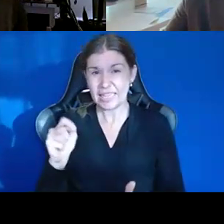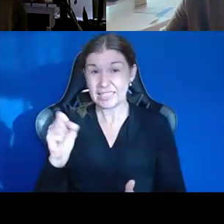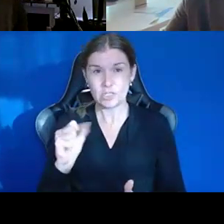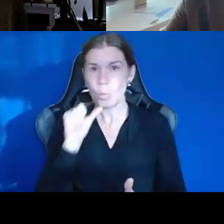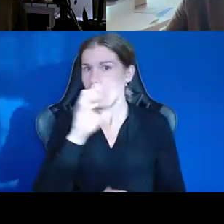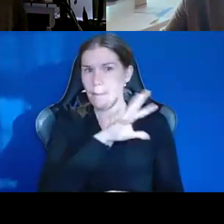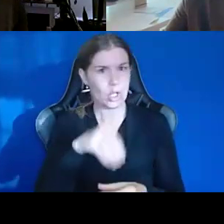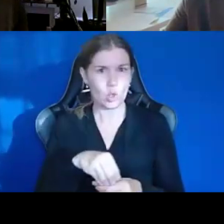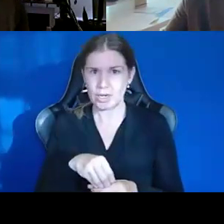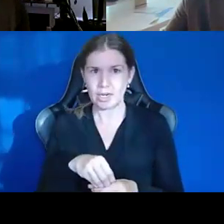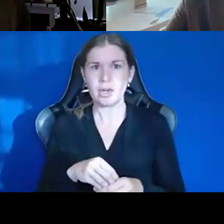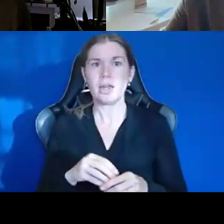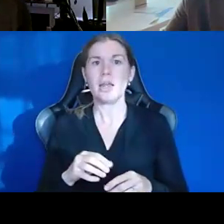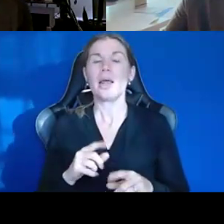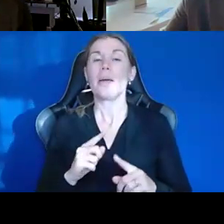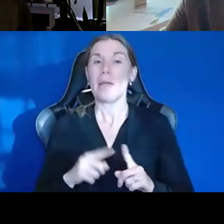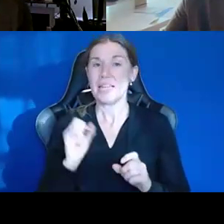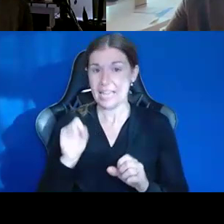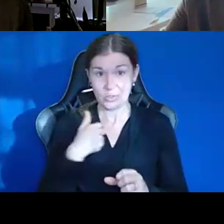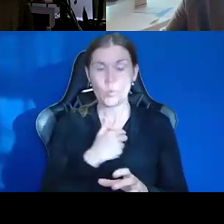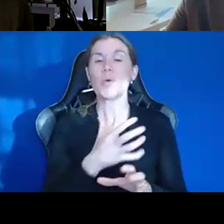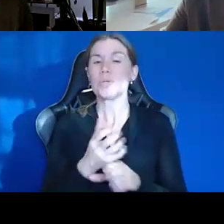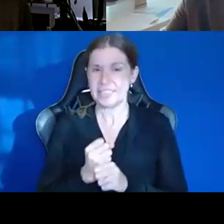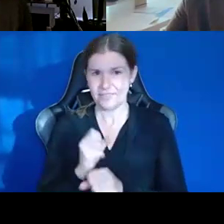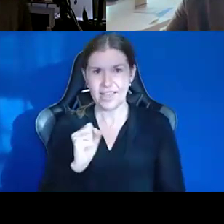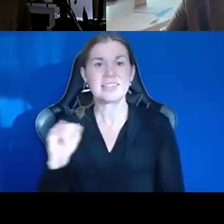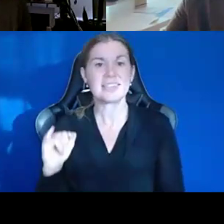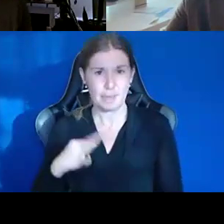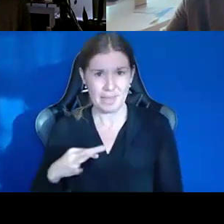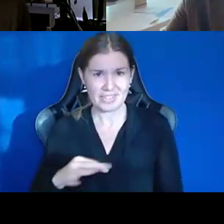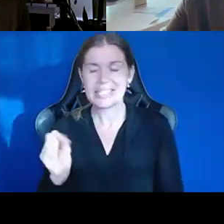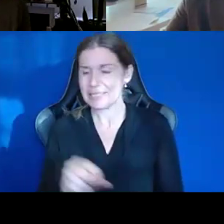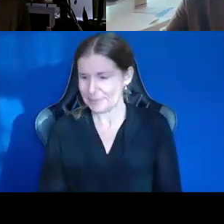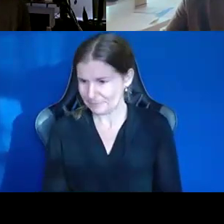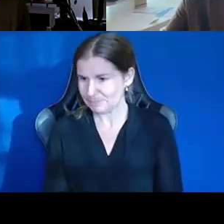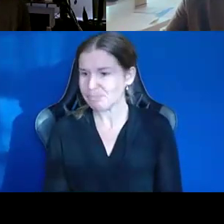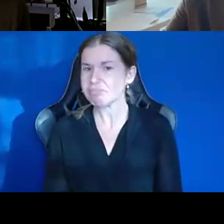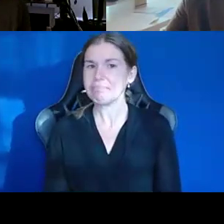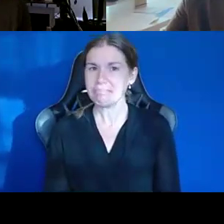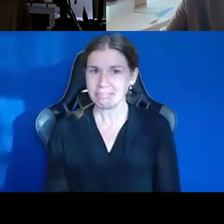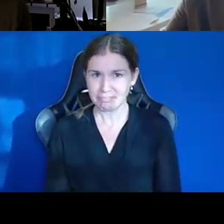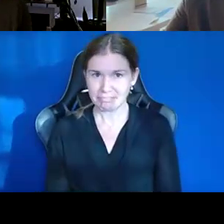But yes, we do receive SSI benefits. Yes.